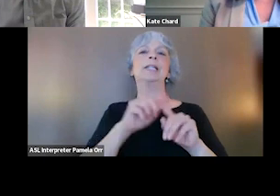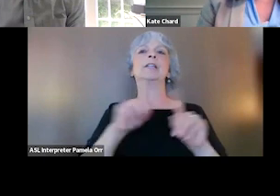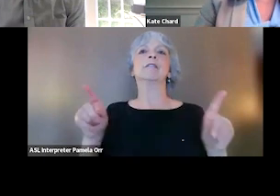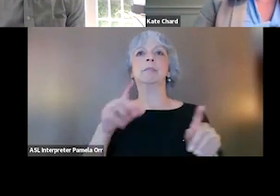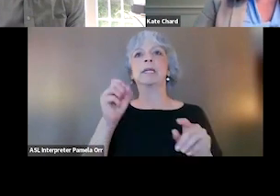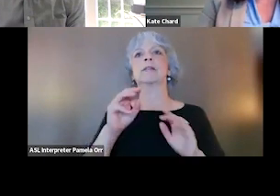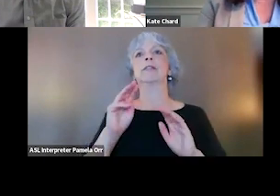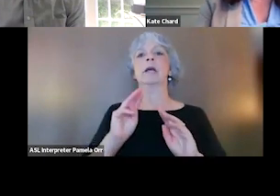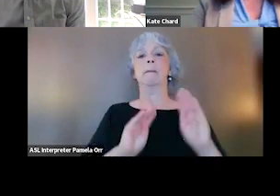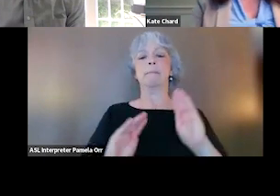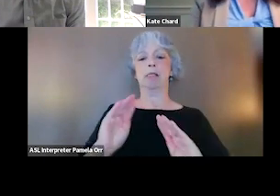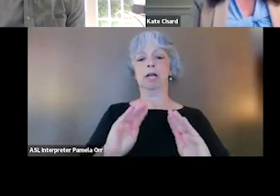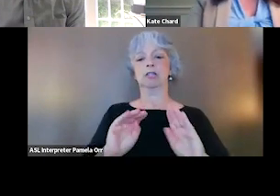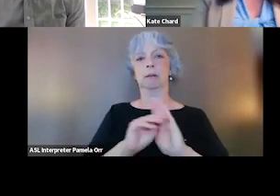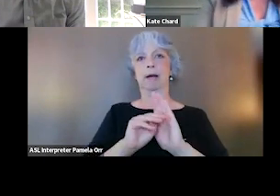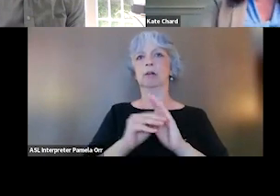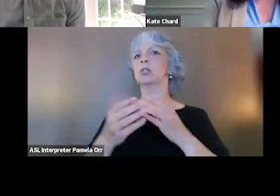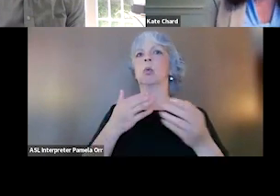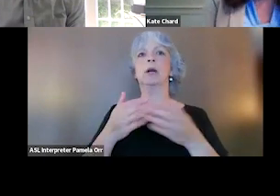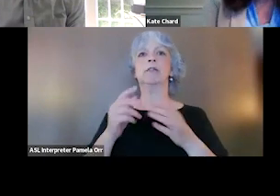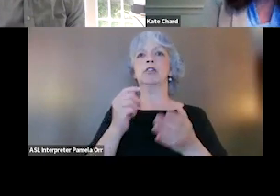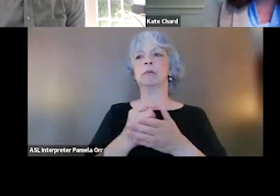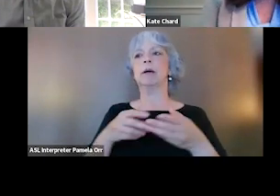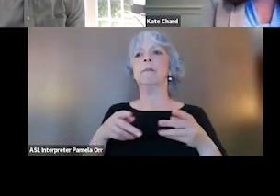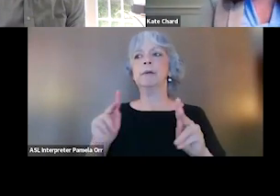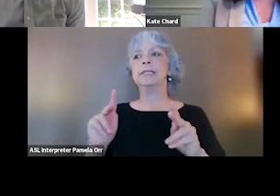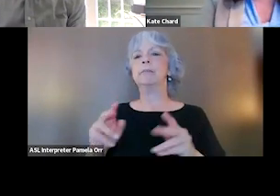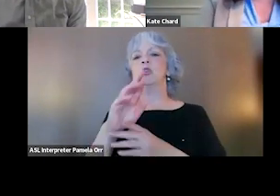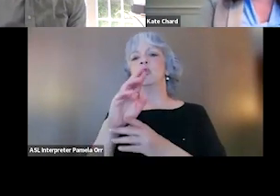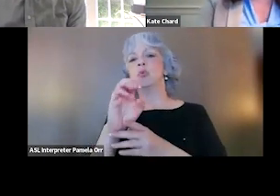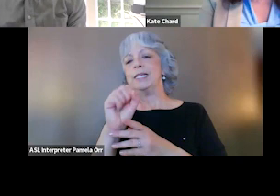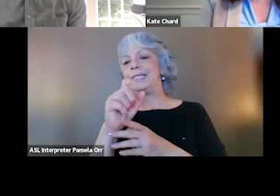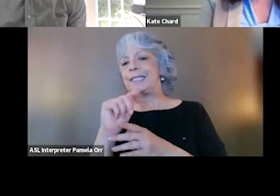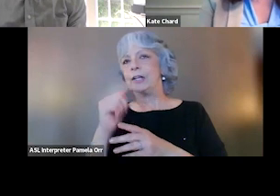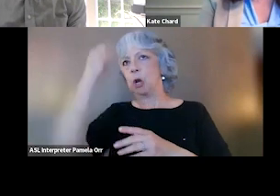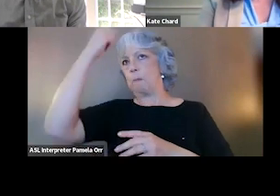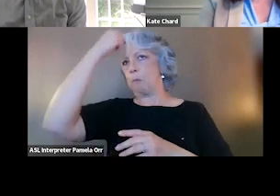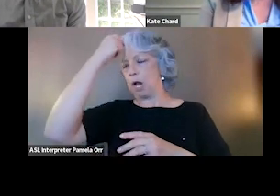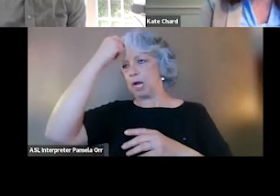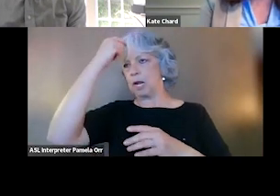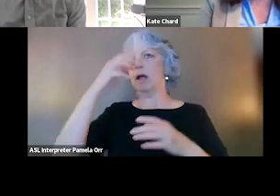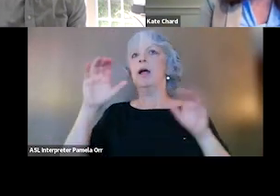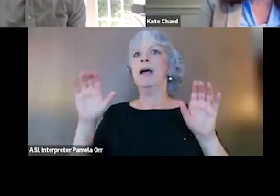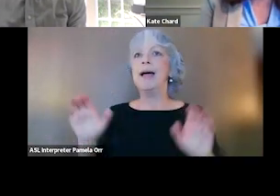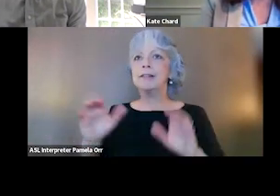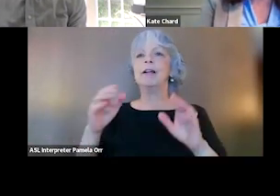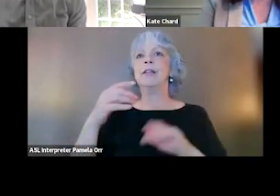And so what I always say is, whichever treatment is gonna allow them to reset the way the brain is working, activating that prefrontal cortex